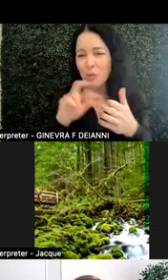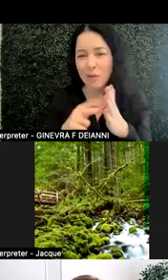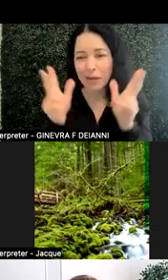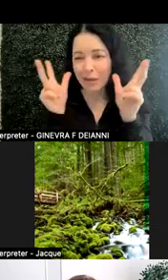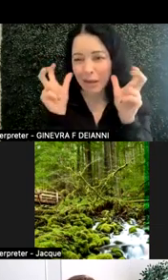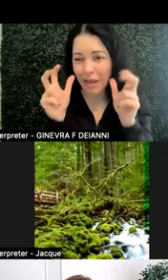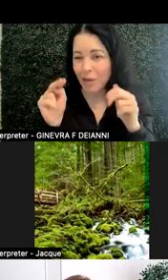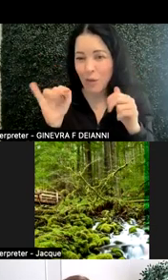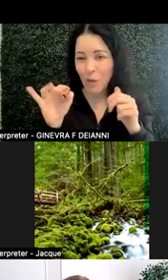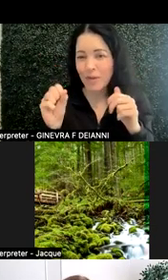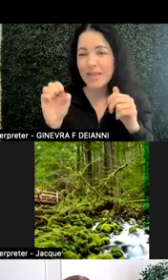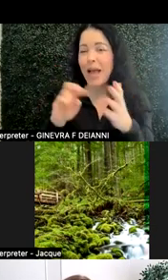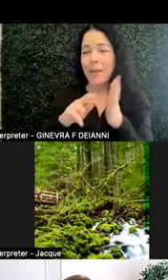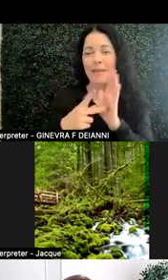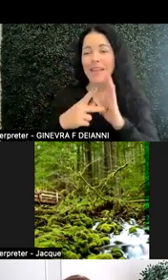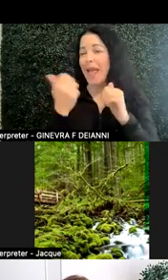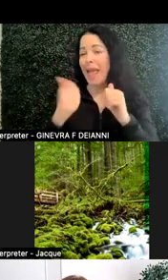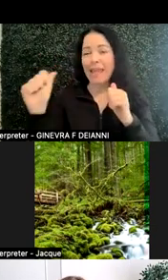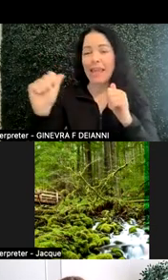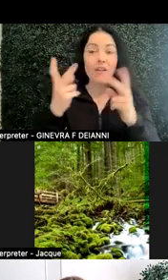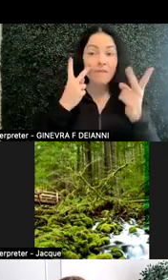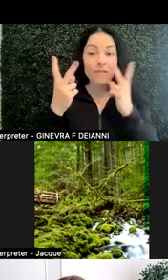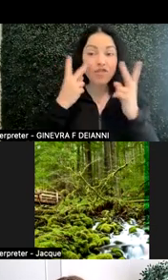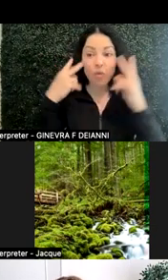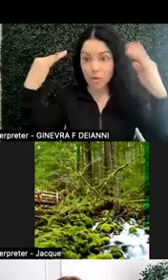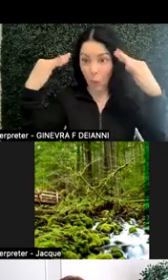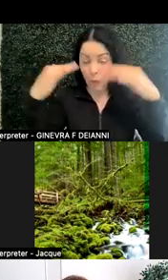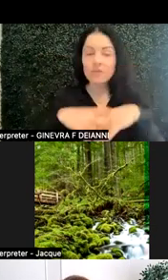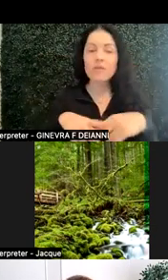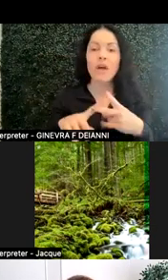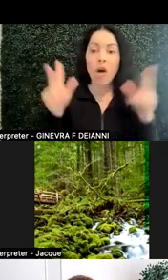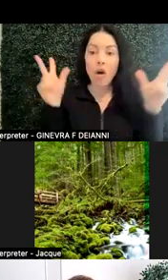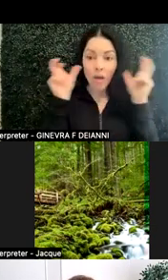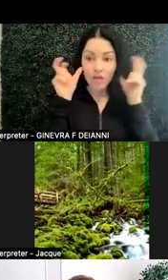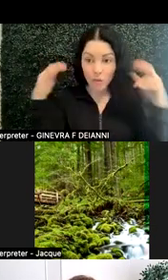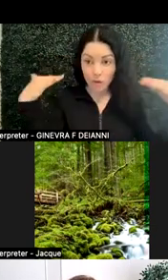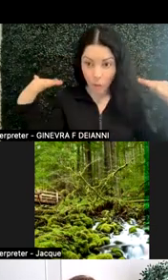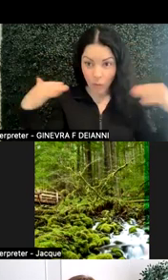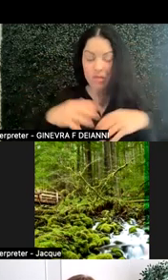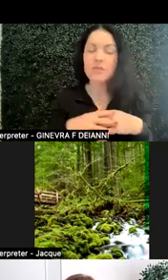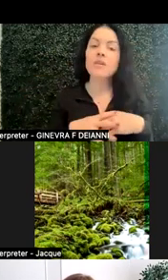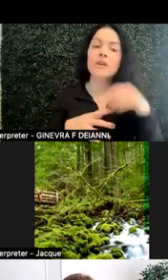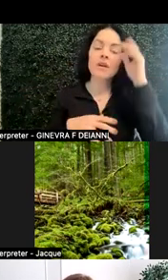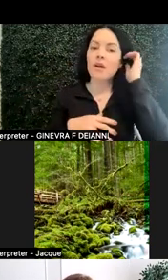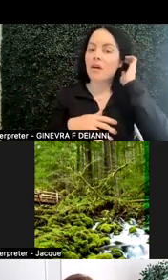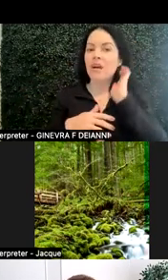be visual distractions, auditory, physical,